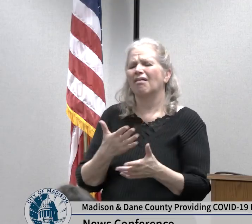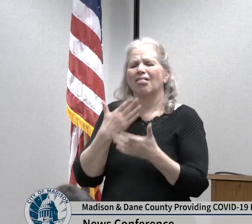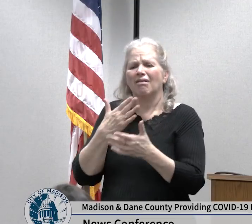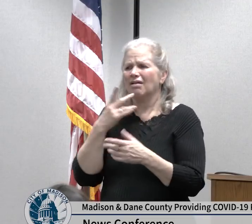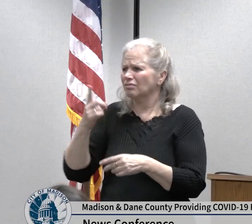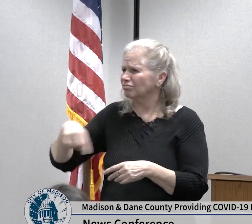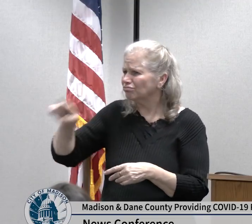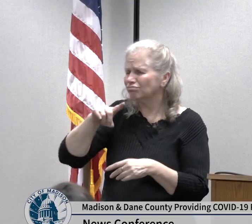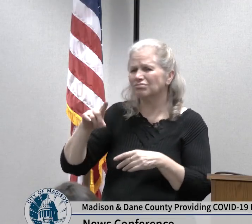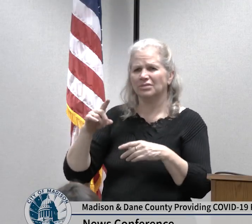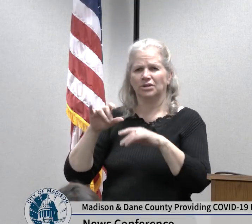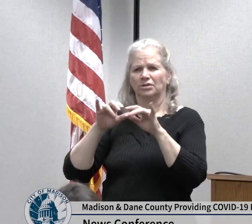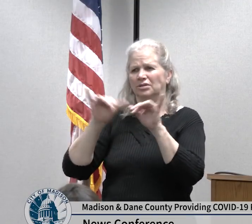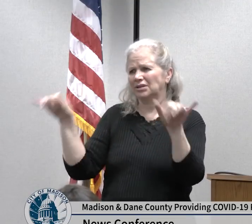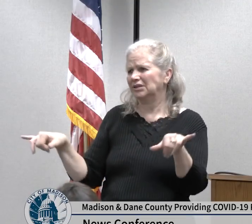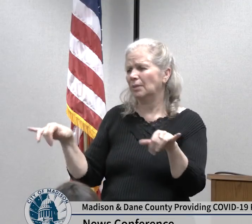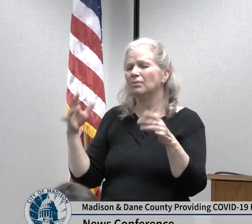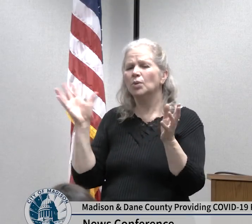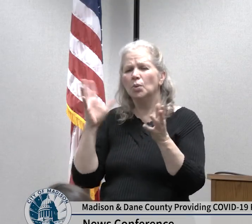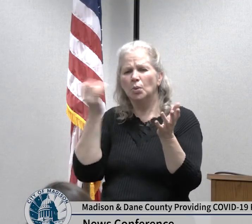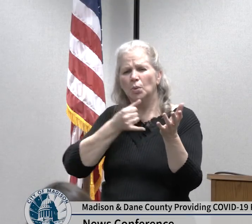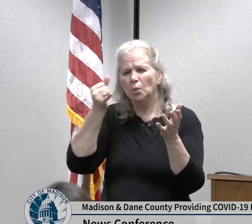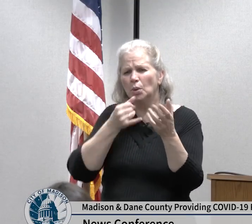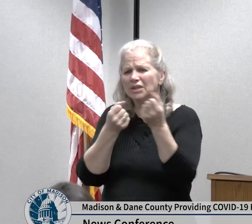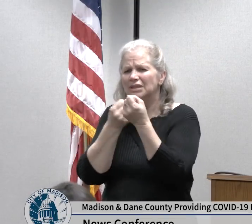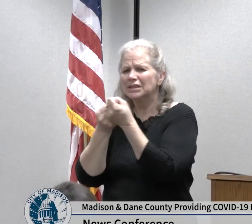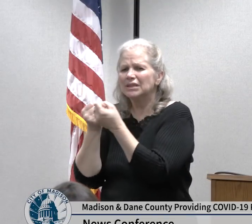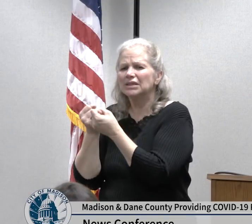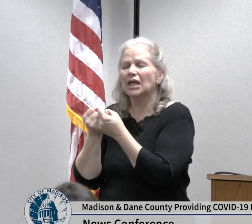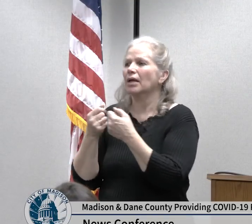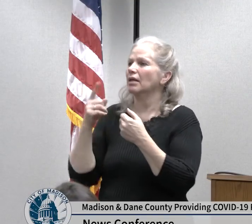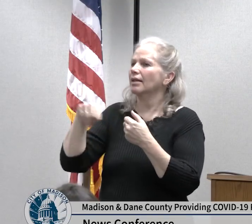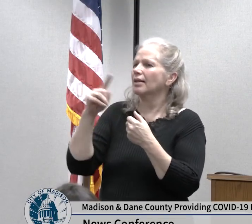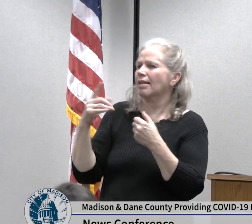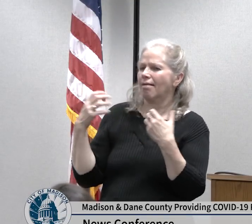the University and healthcare leadership and role modeling the recommendations we